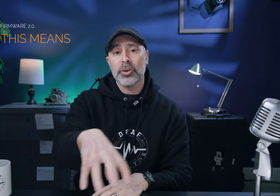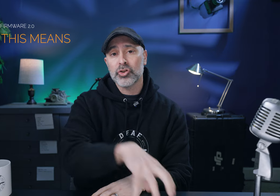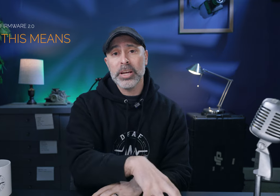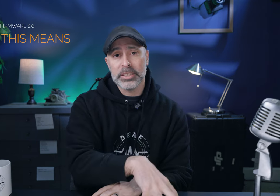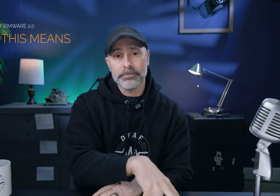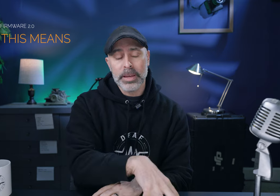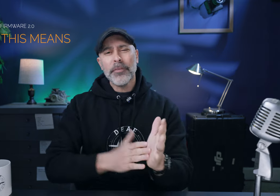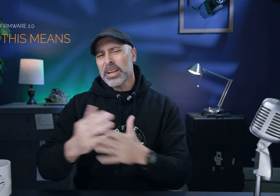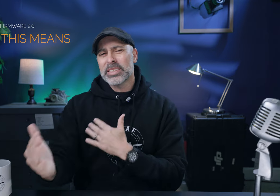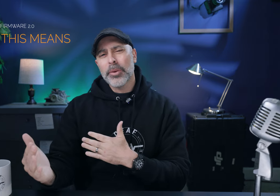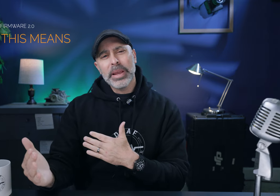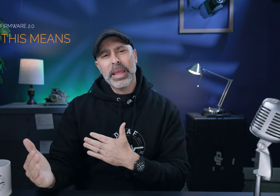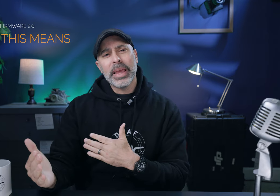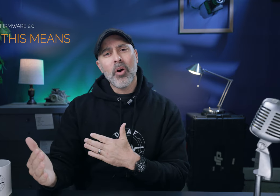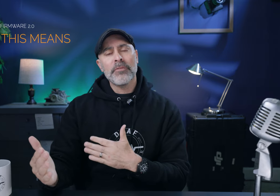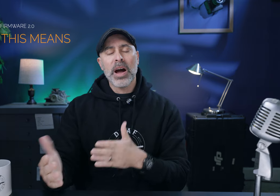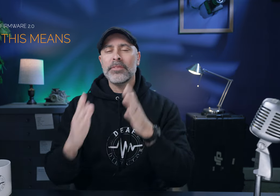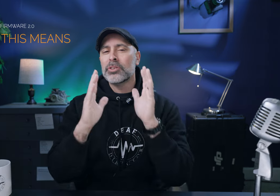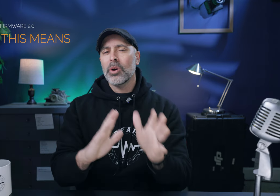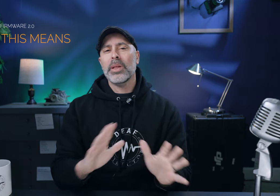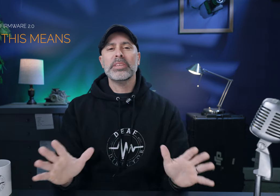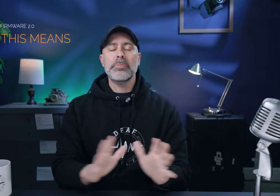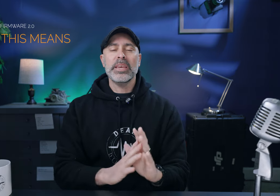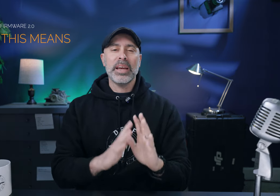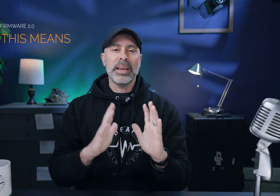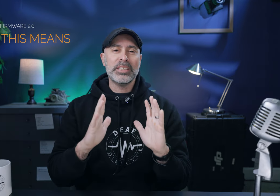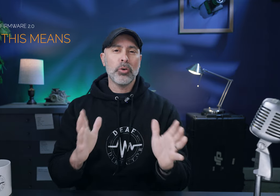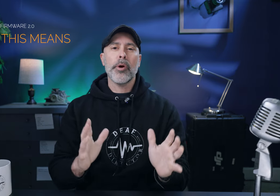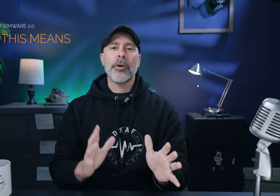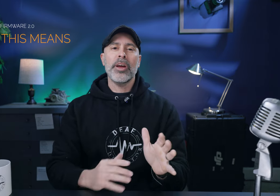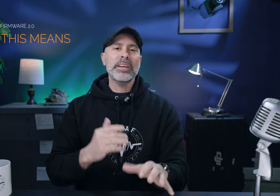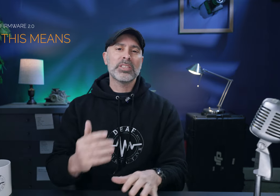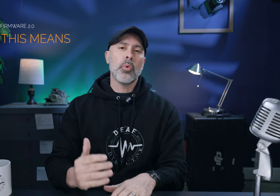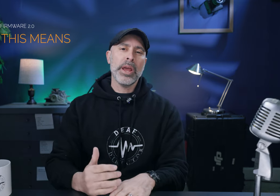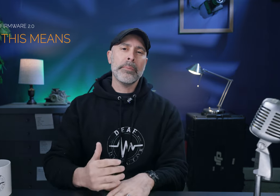frustration now if you're considering getting an R5 don't let this be a deal breaker it is annoying